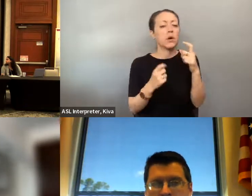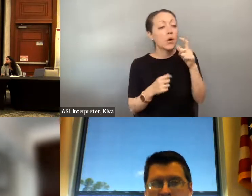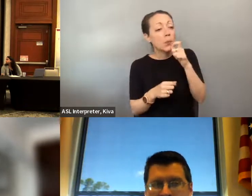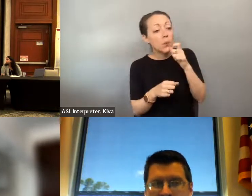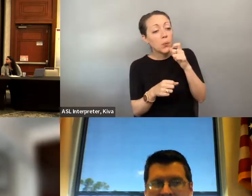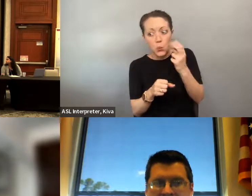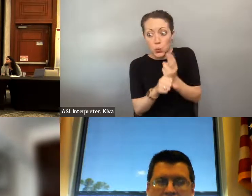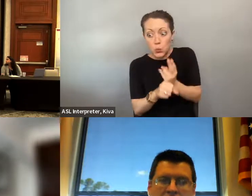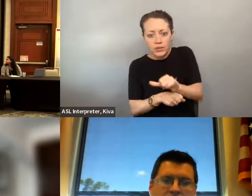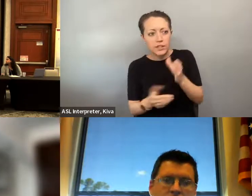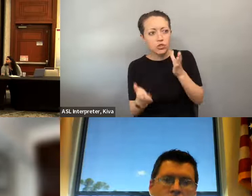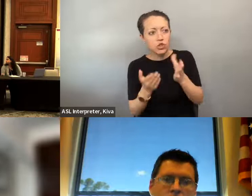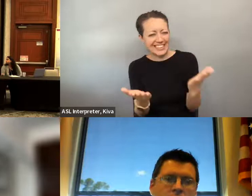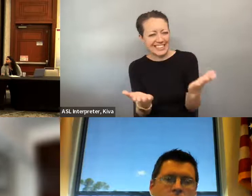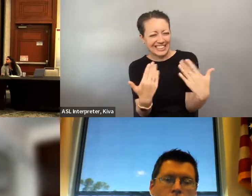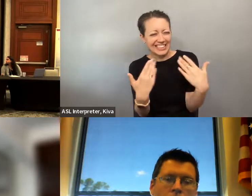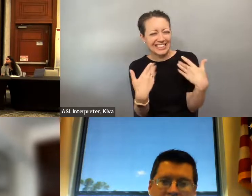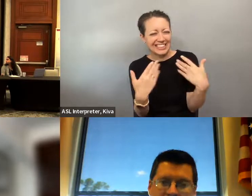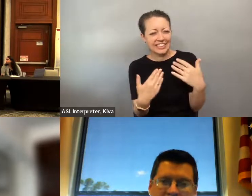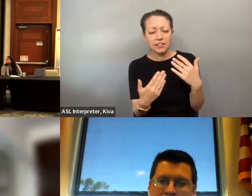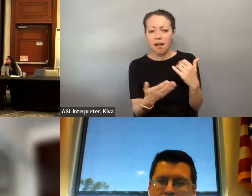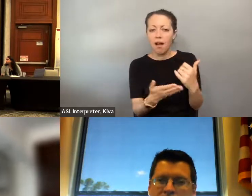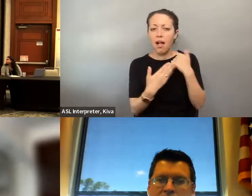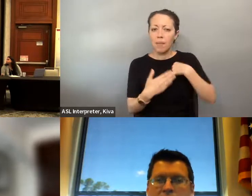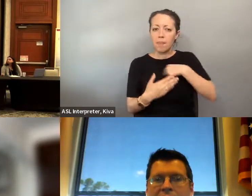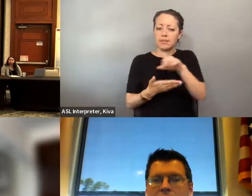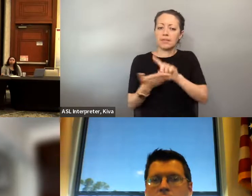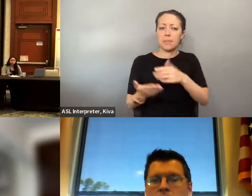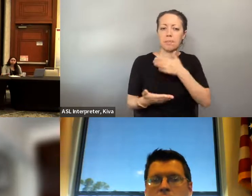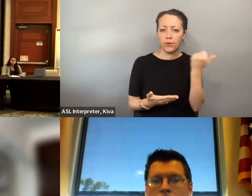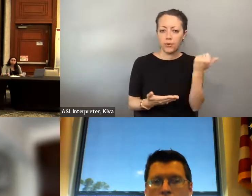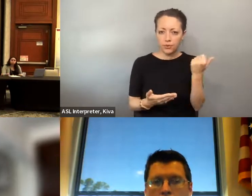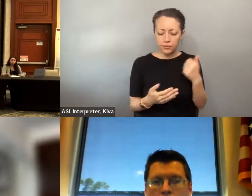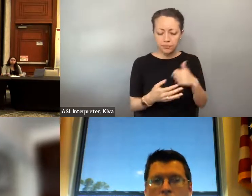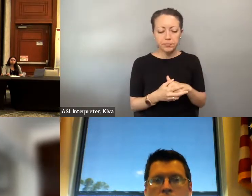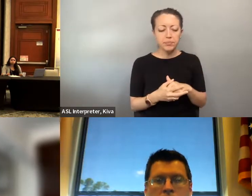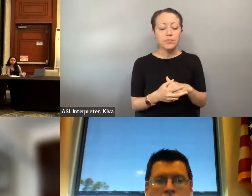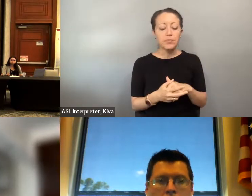cross, those are some situations where we see, you know, importance of But if you're not considering where the bus stop is located in an intersection where it might be dangerous to cross, Those are some situations where we see you know, importance of inclusion engagement from writer advocates and groups, that are impacted by this so from our side we have